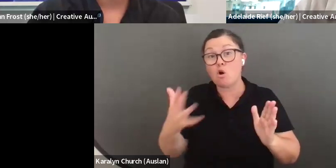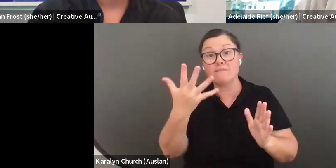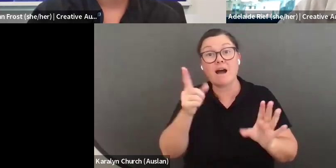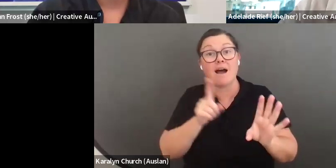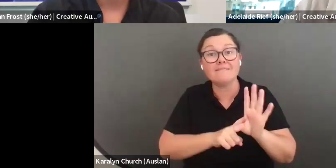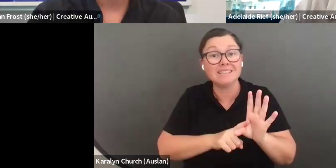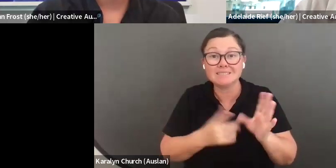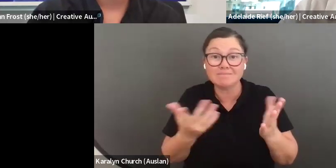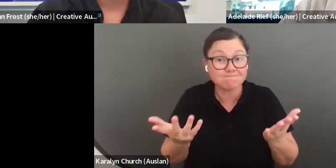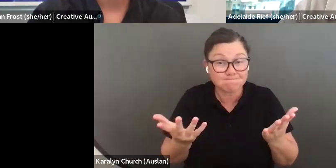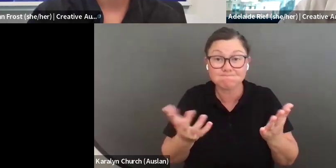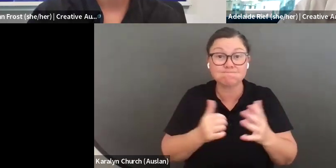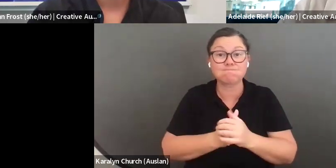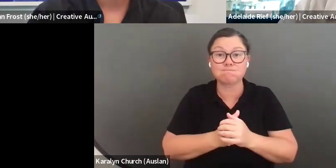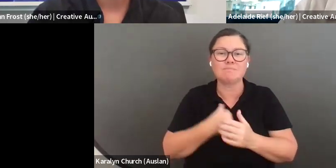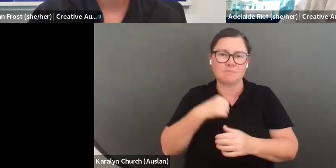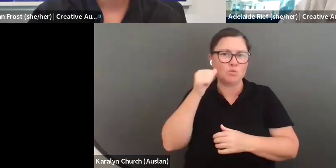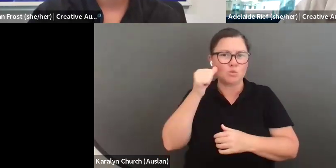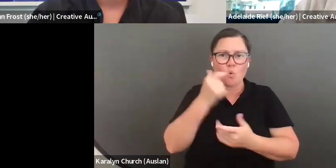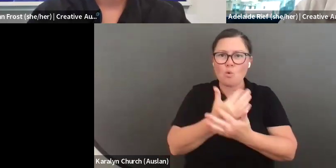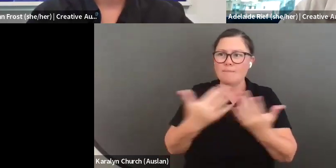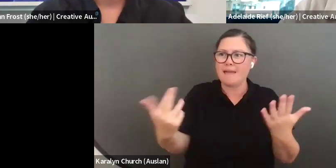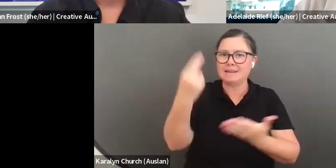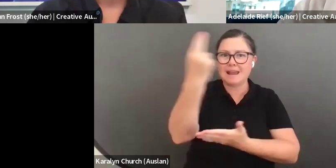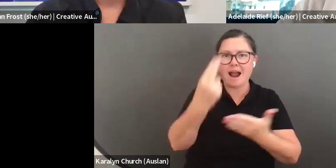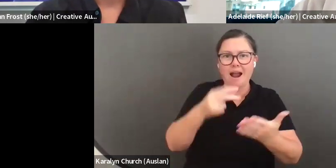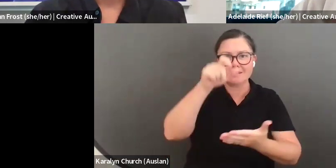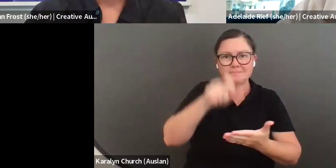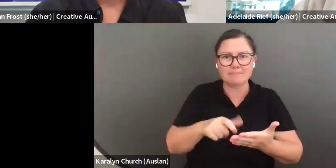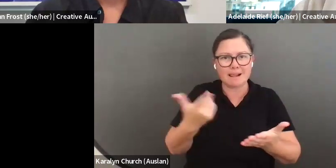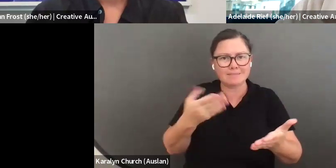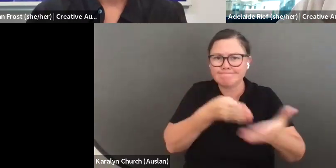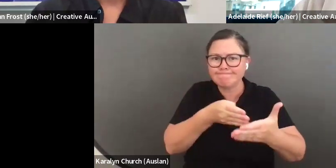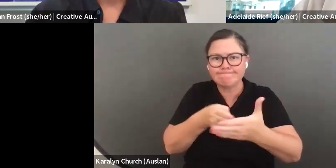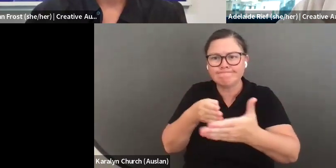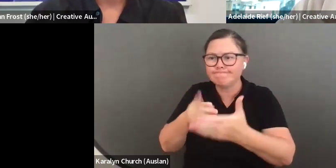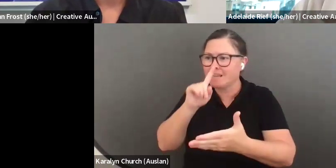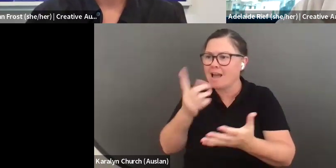about your engagement and your commitment across five years. That might be that you